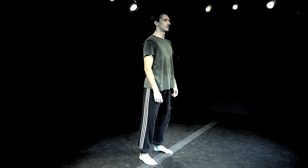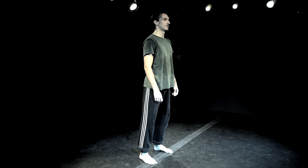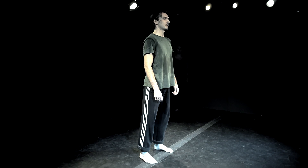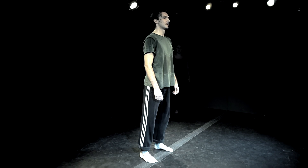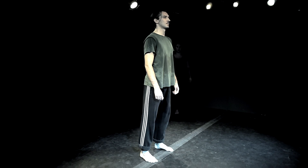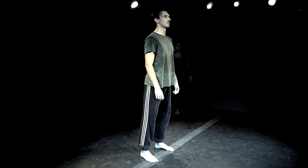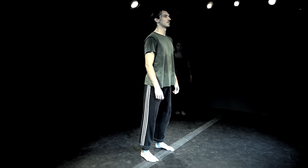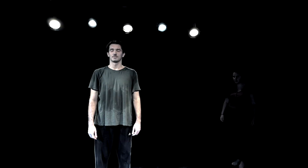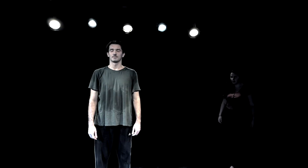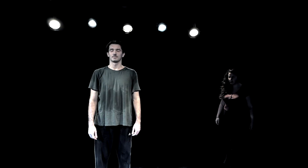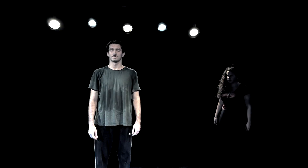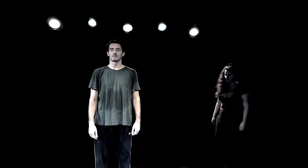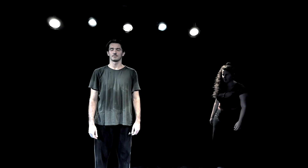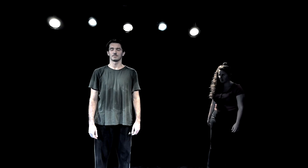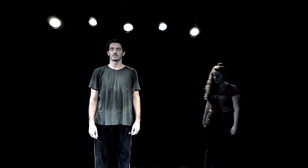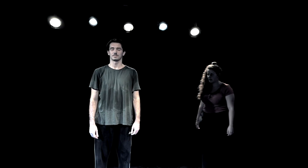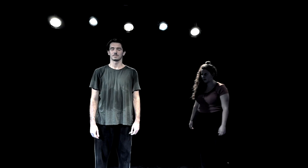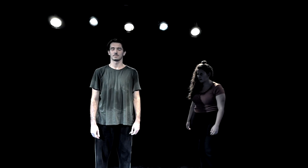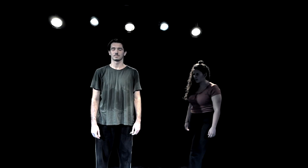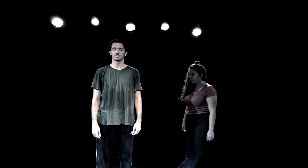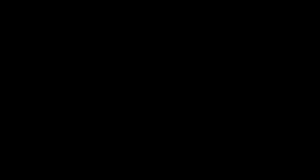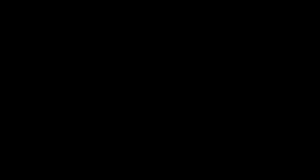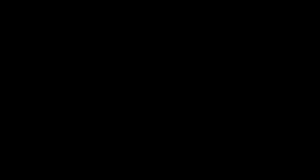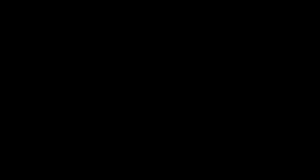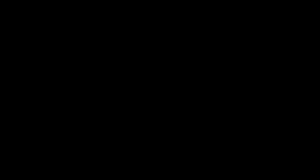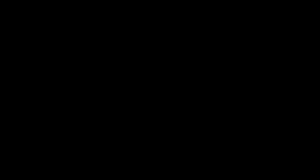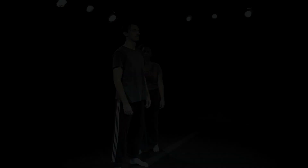(continuous bass) (percussion)